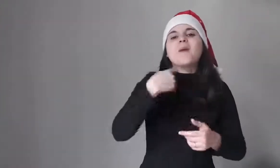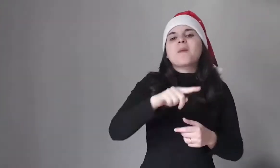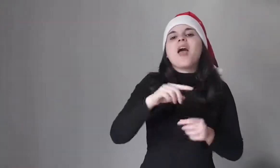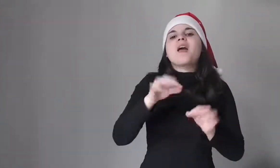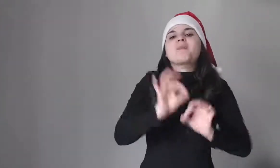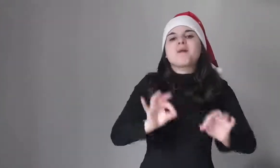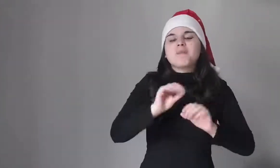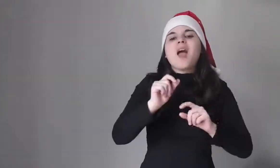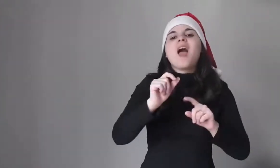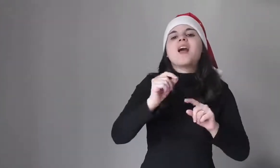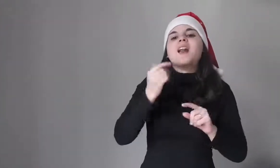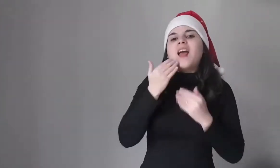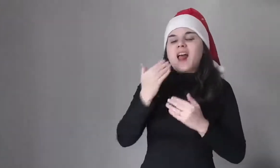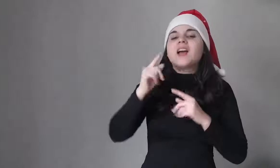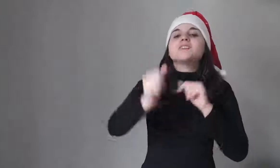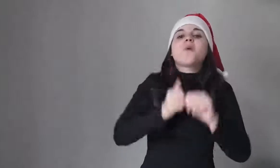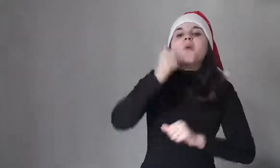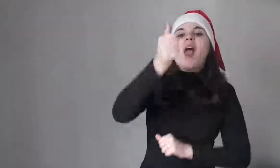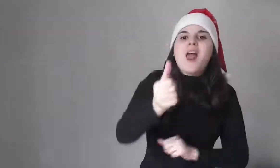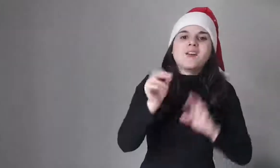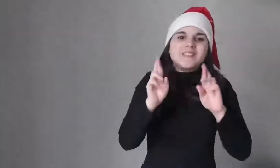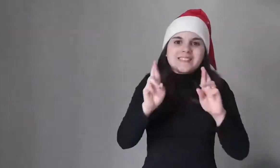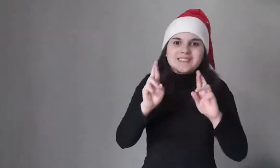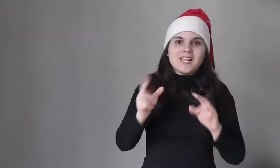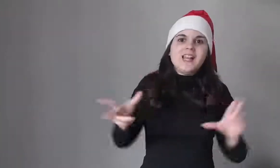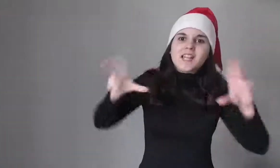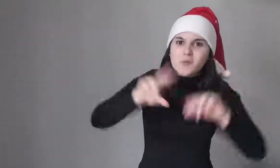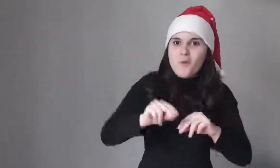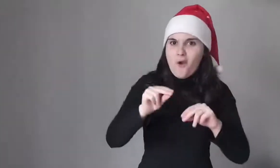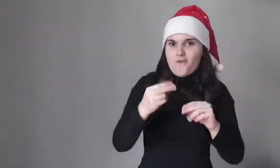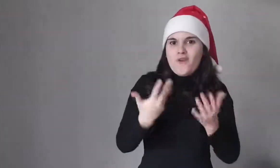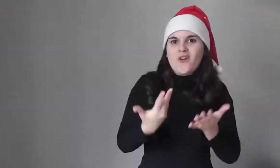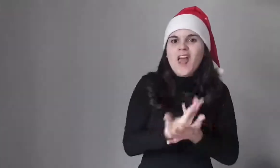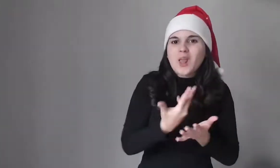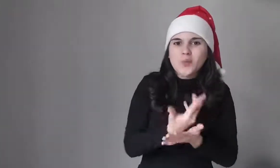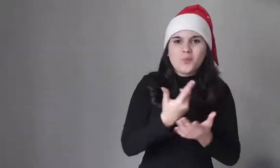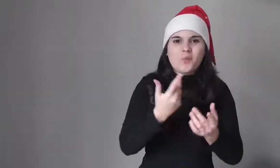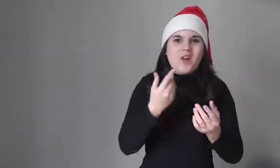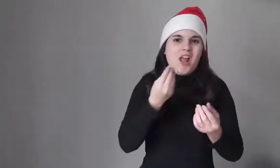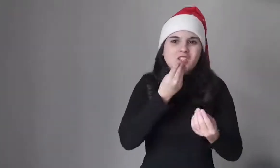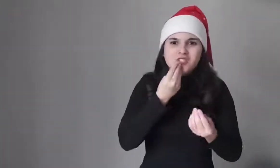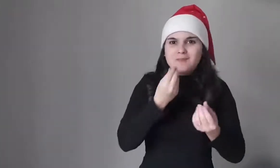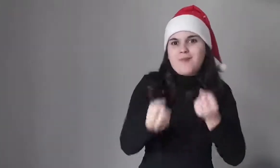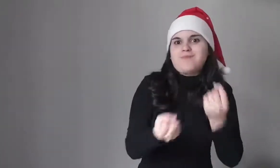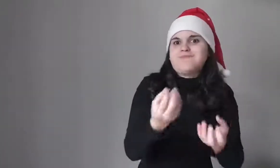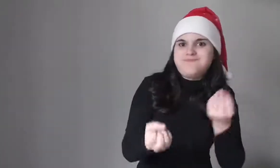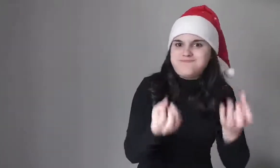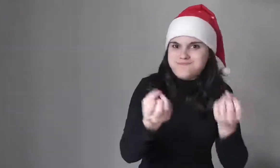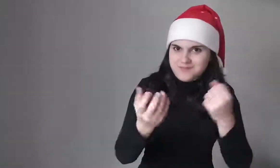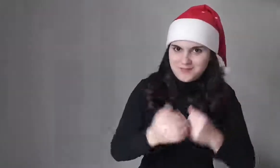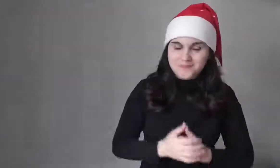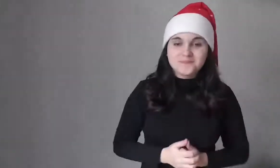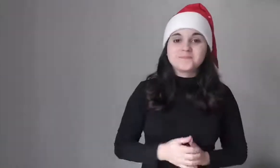with the hope that productivity would be the same for the new year.